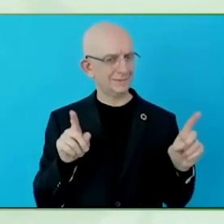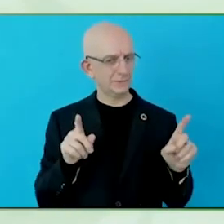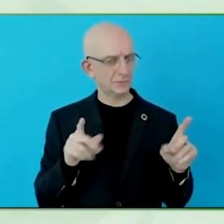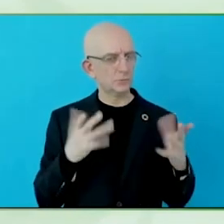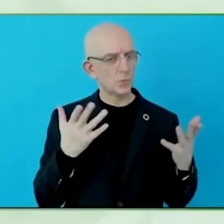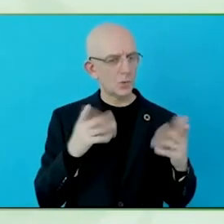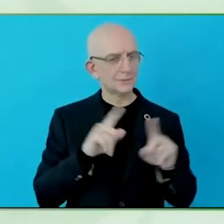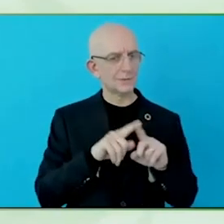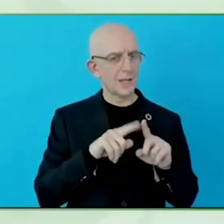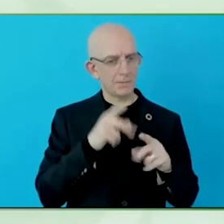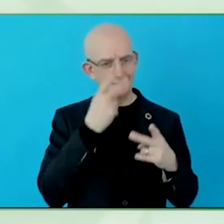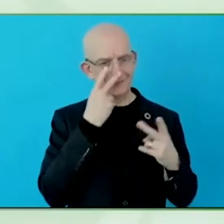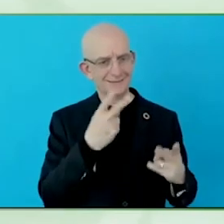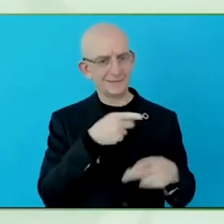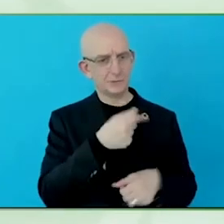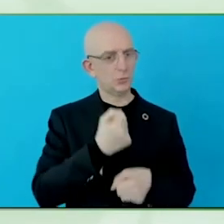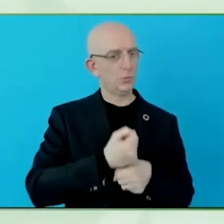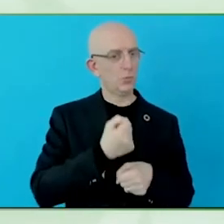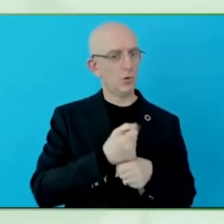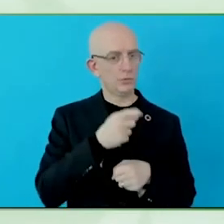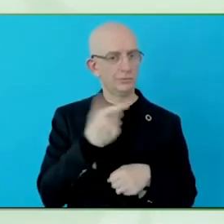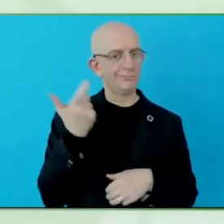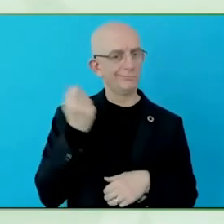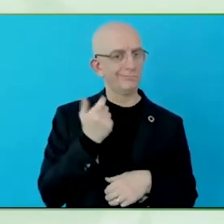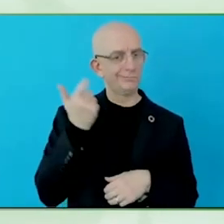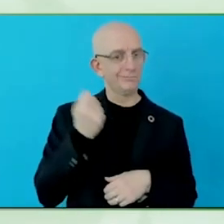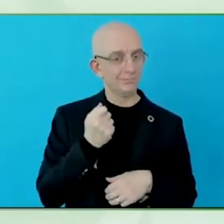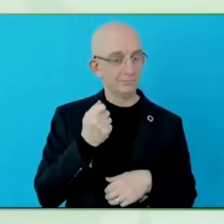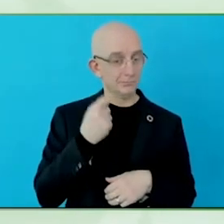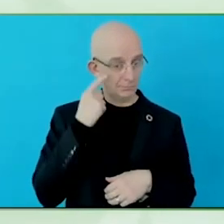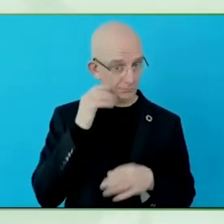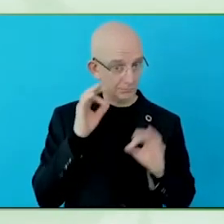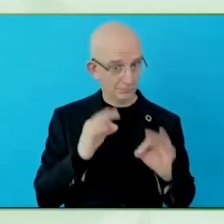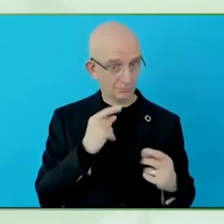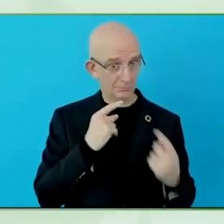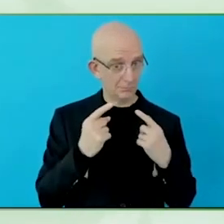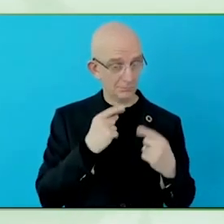bankruptcy and you lose your job, or whatever reason why you job stops.